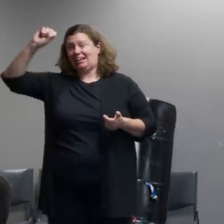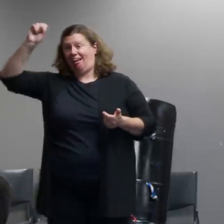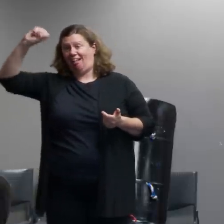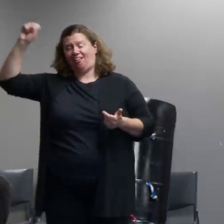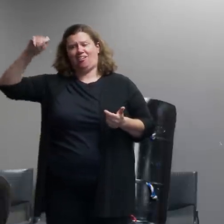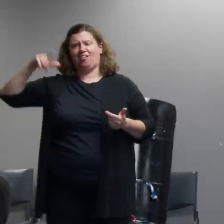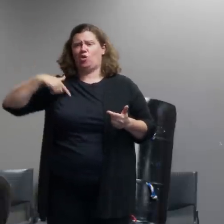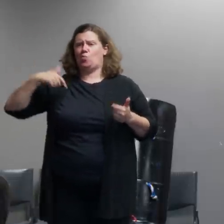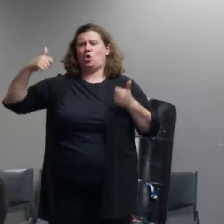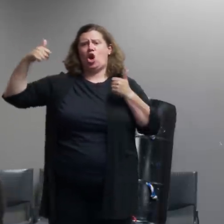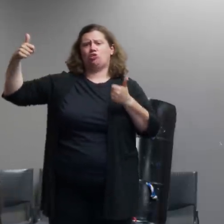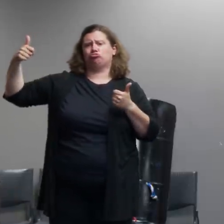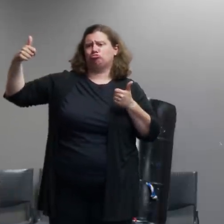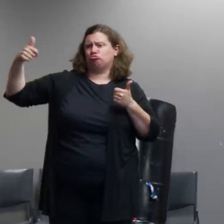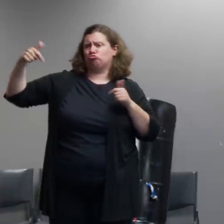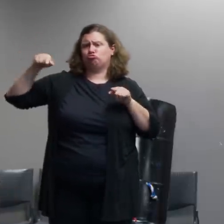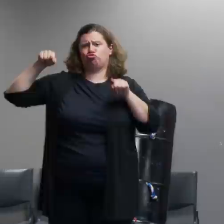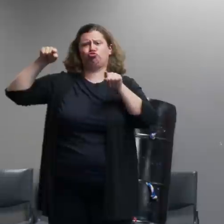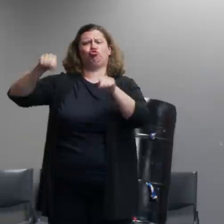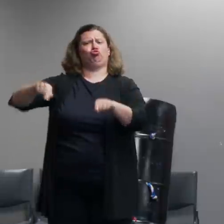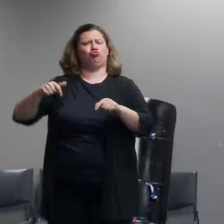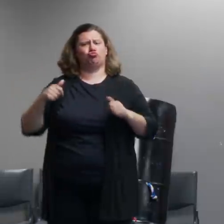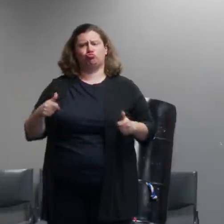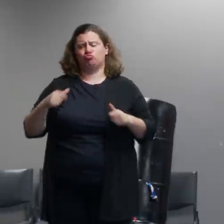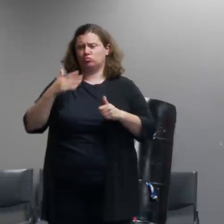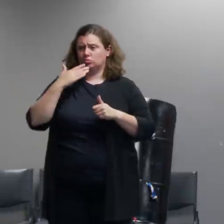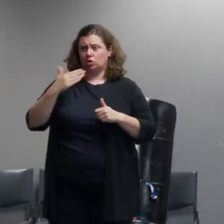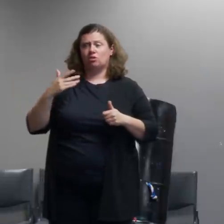and so you know they've been really good about trying to communicate with us